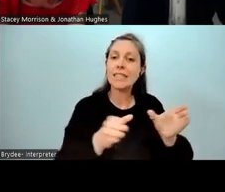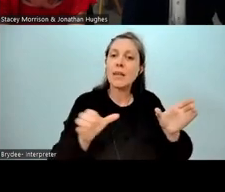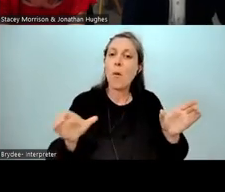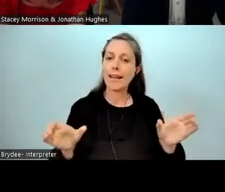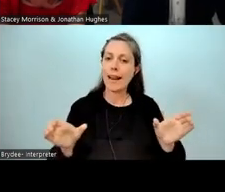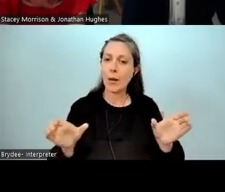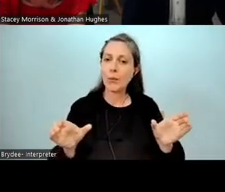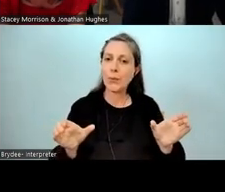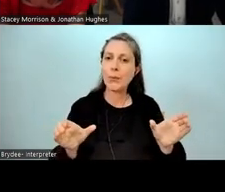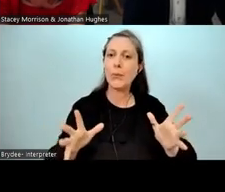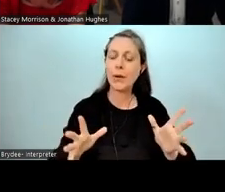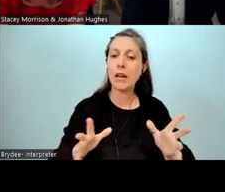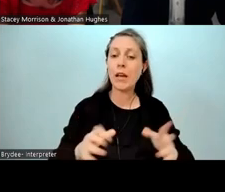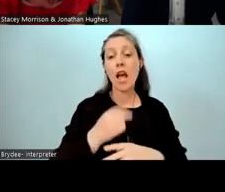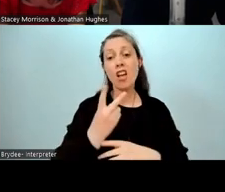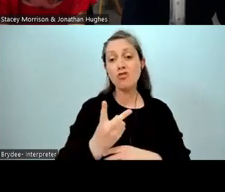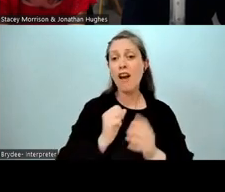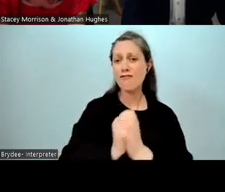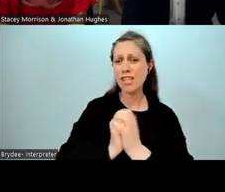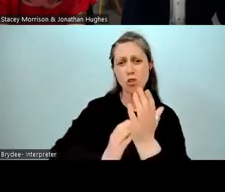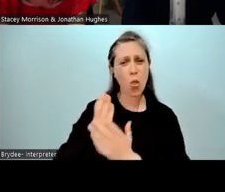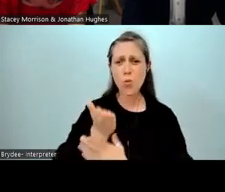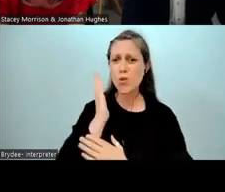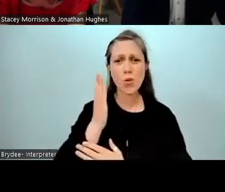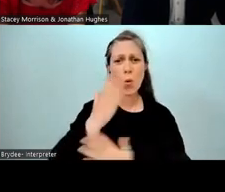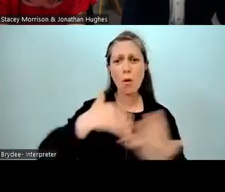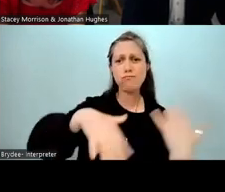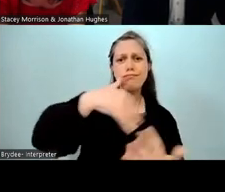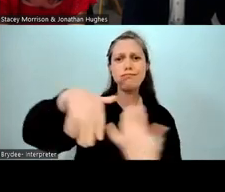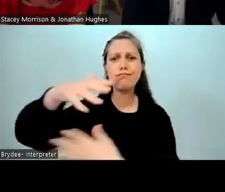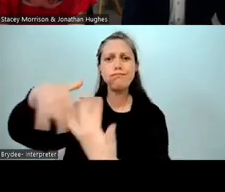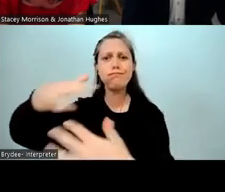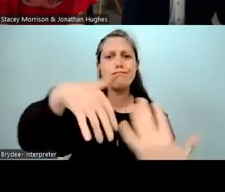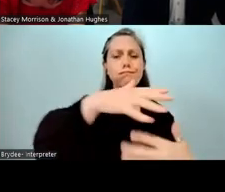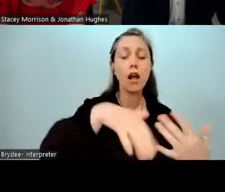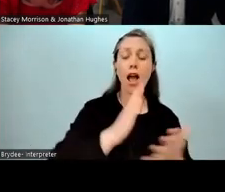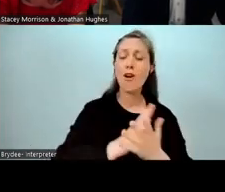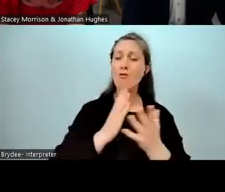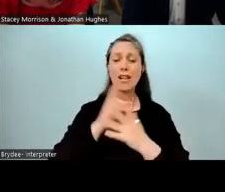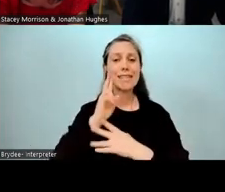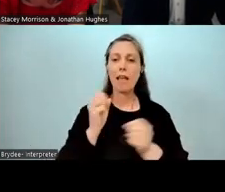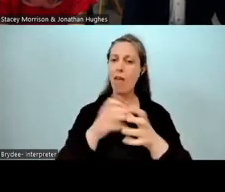Two, they'd gather friendships right across the school, which just really, really blossomed to this day. I think one of the testaments of our school,